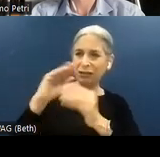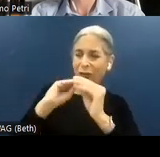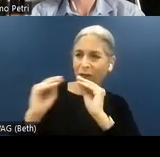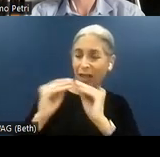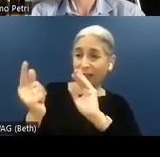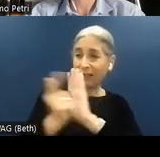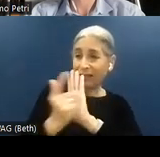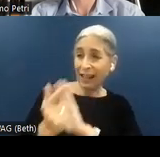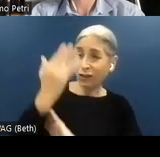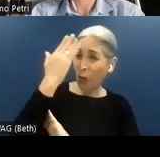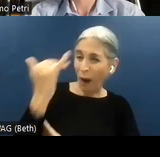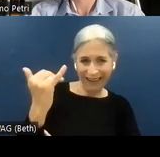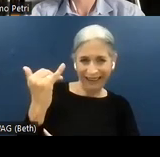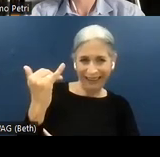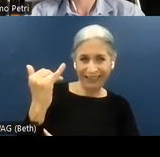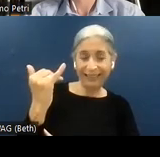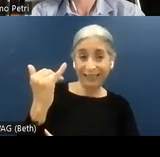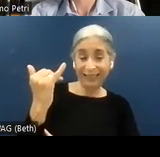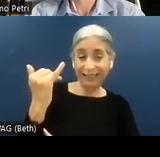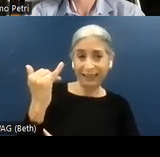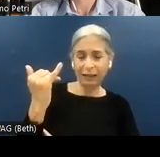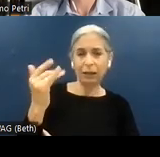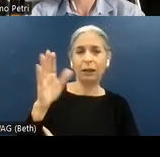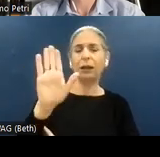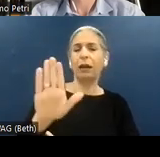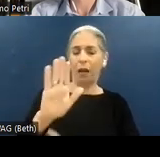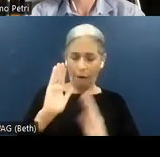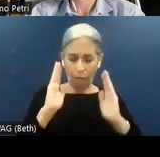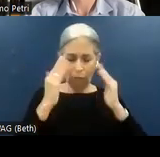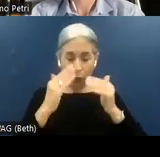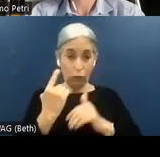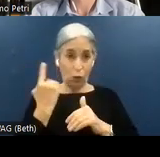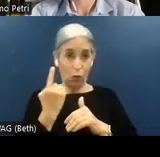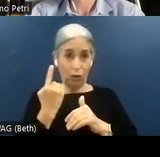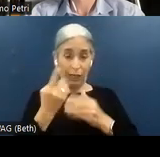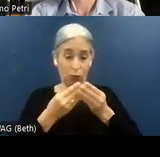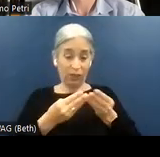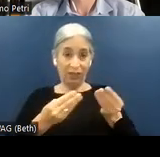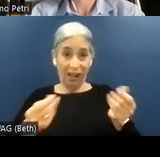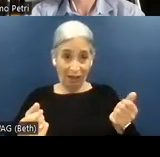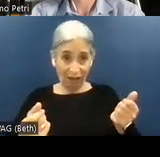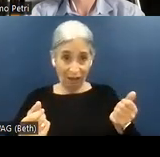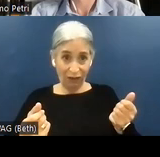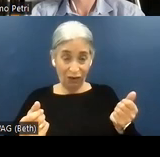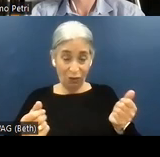of the guidelines. Just focusing on resolving something without actually understanding why